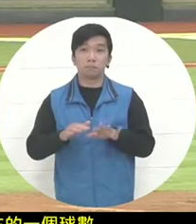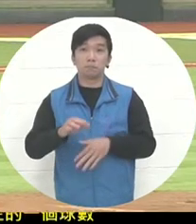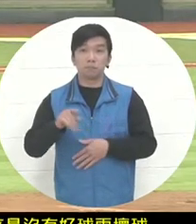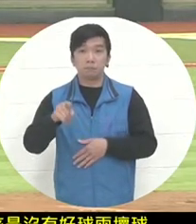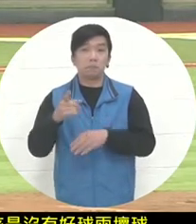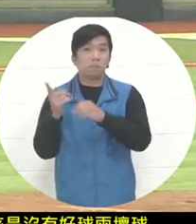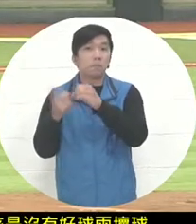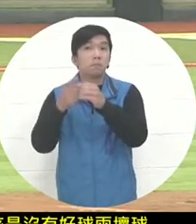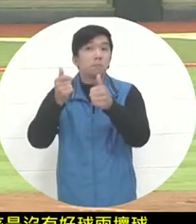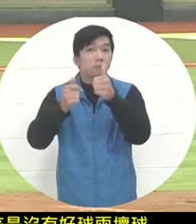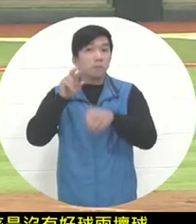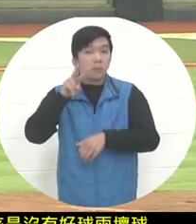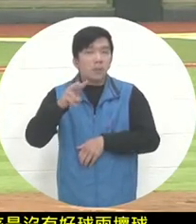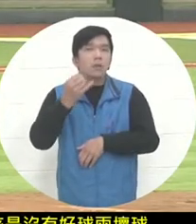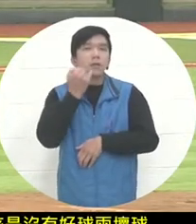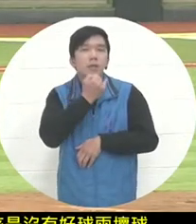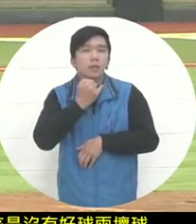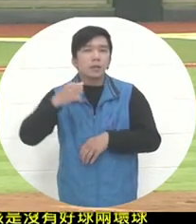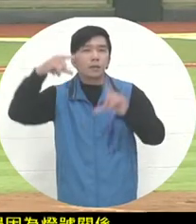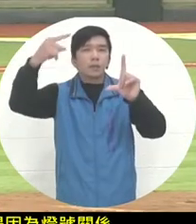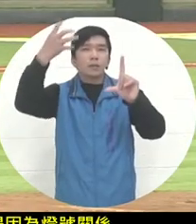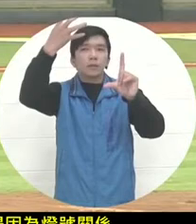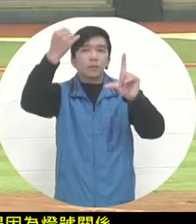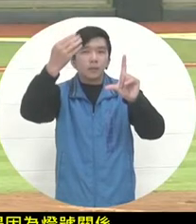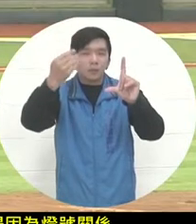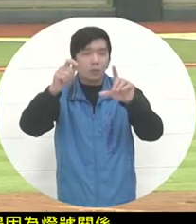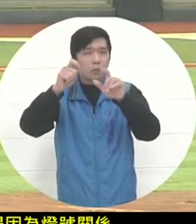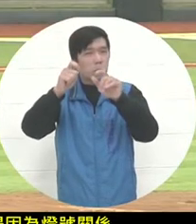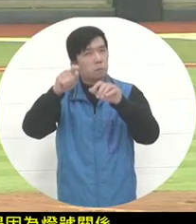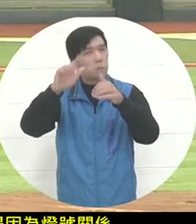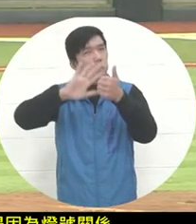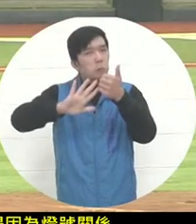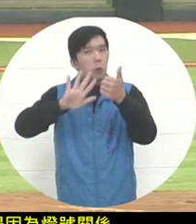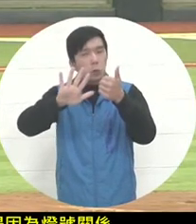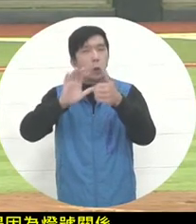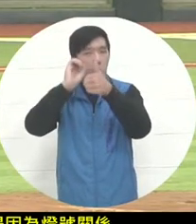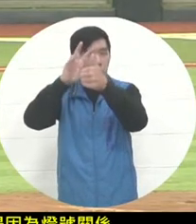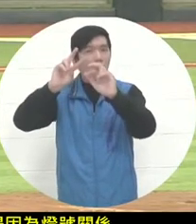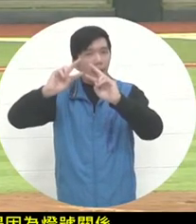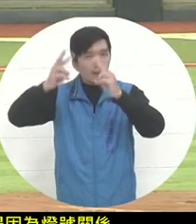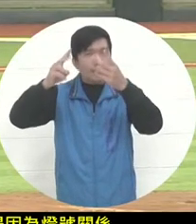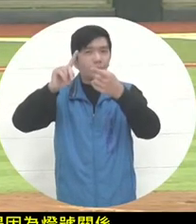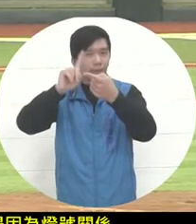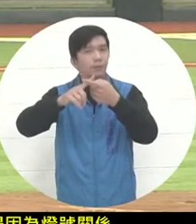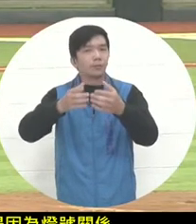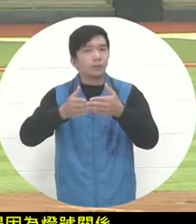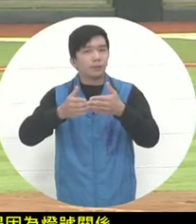, the referee just now has a person in the recording room above. Reminder